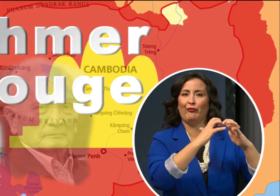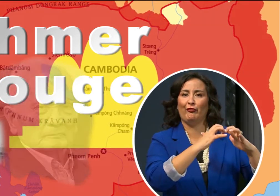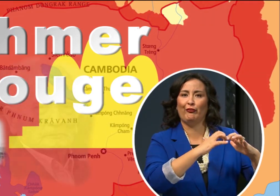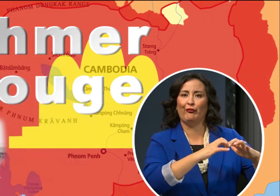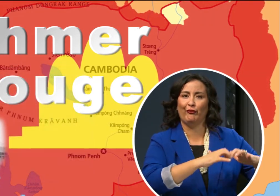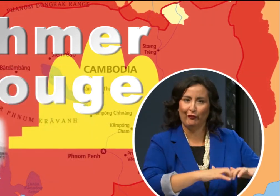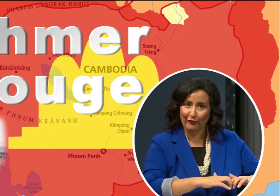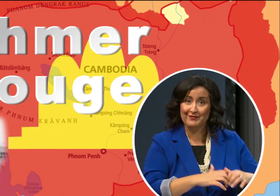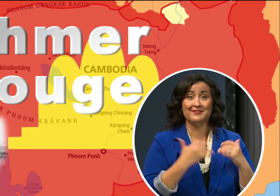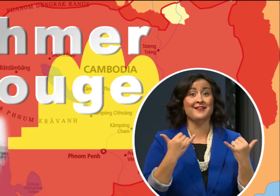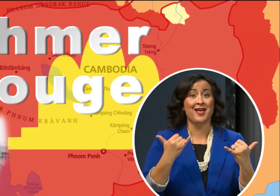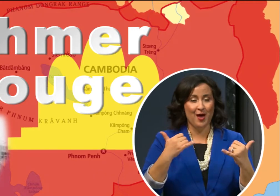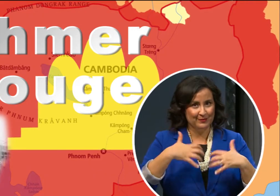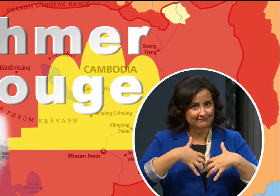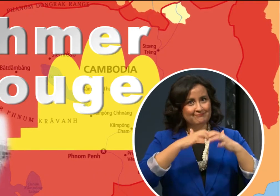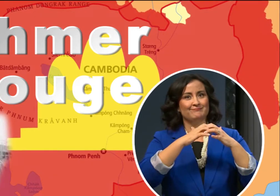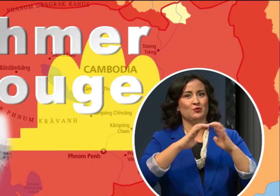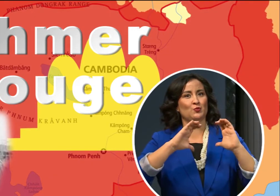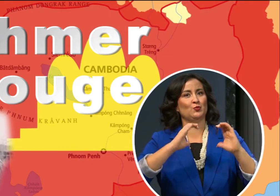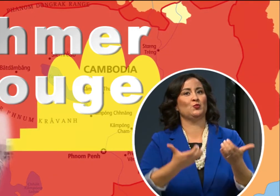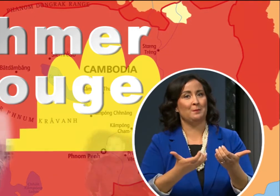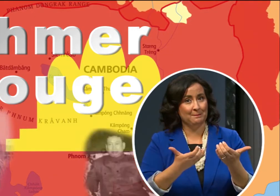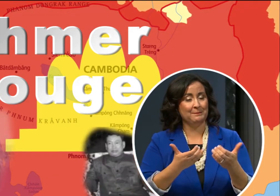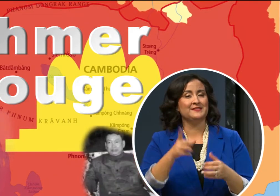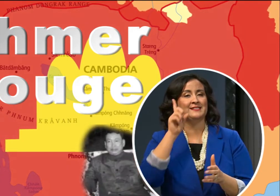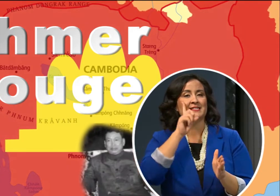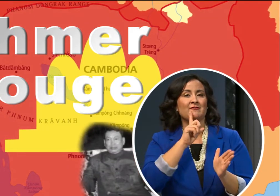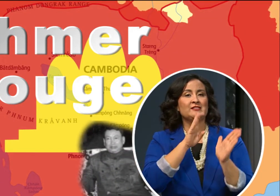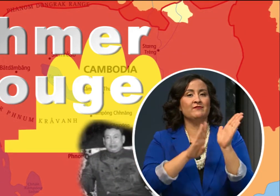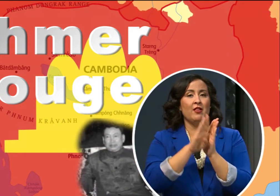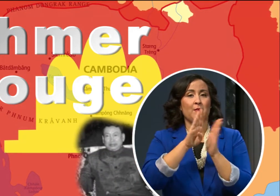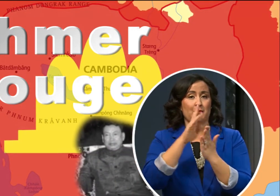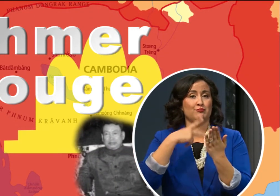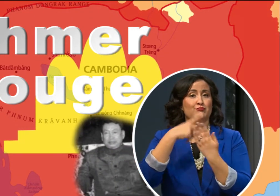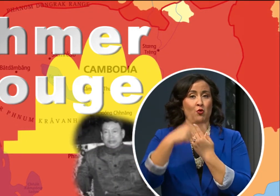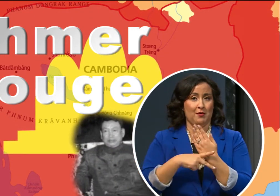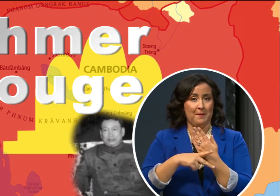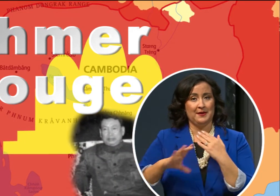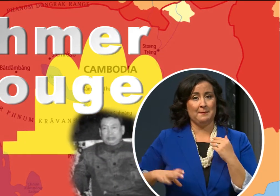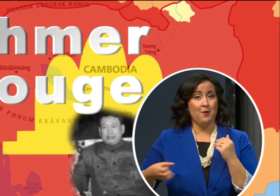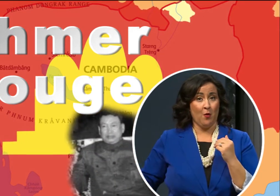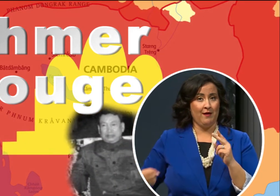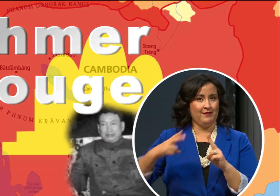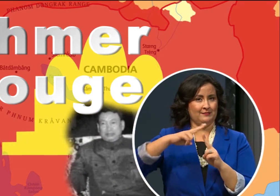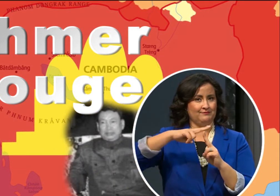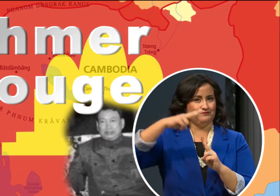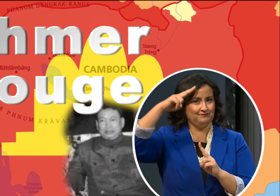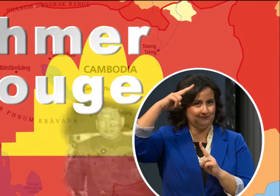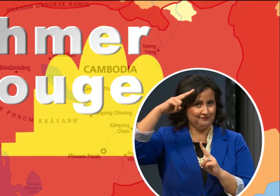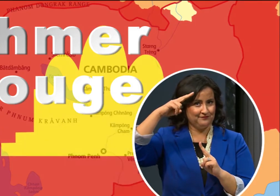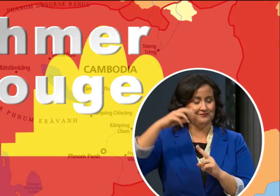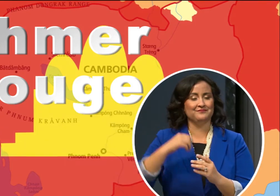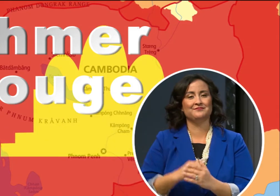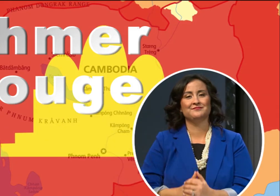It dissolved within the last few decades and sparked groups like the Deaf Development Program in Cambodia.